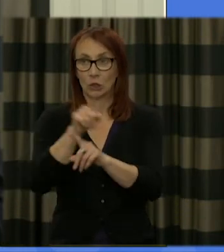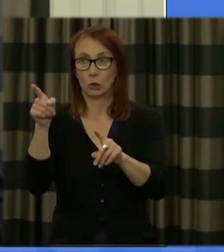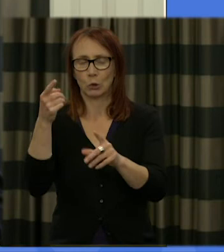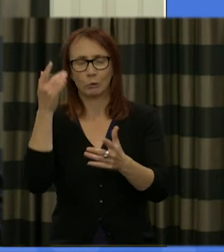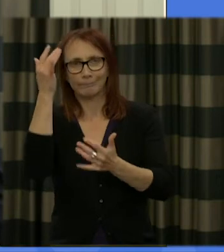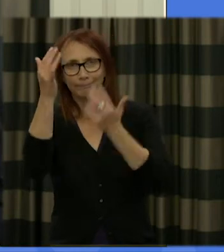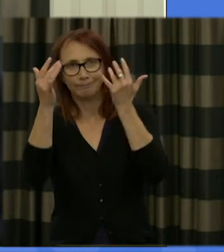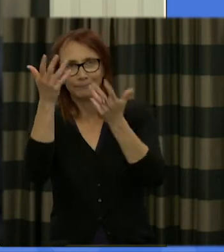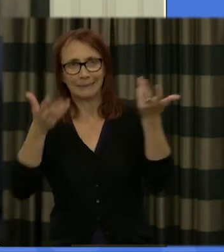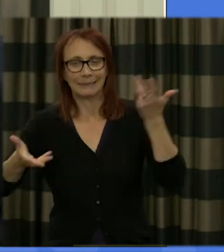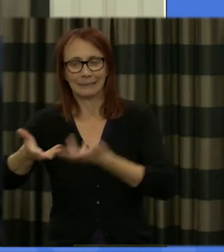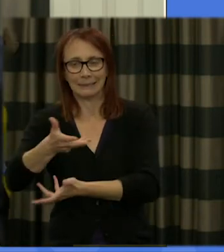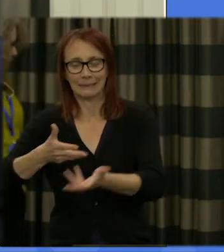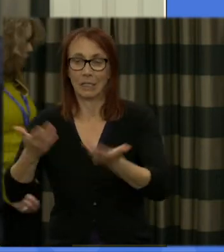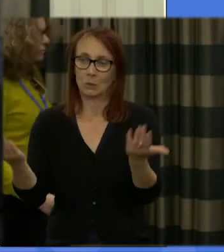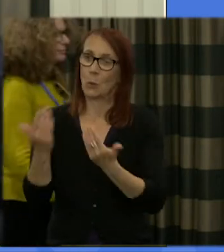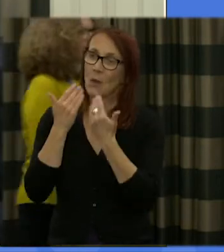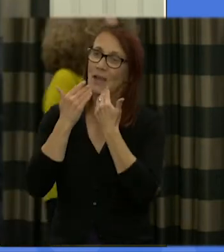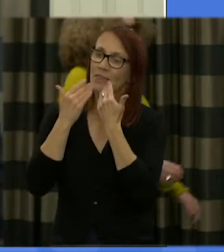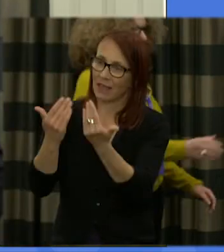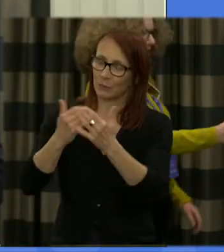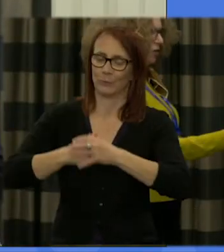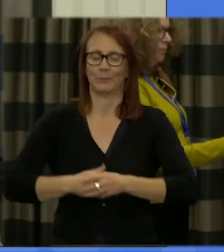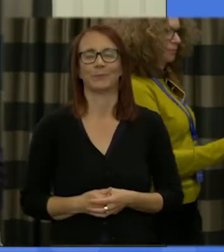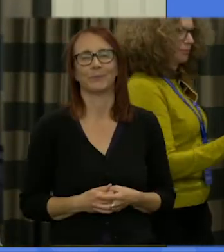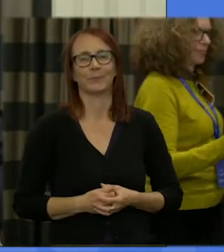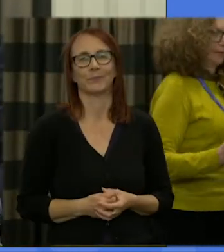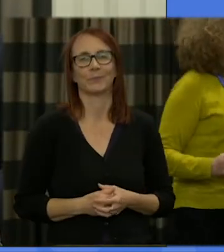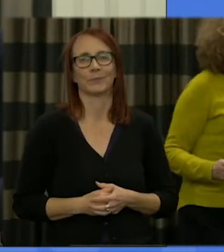at your tables so thank you for the opportunity speak to